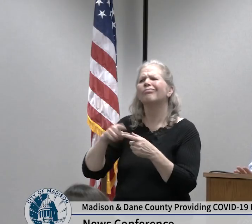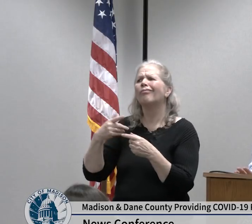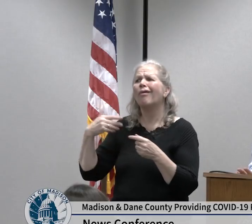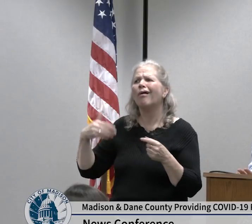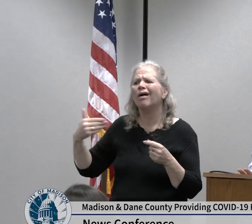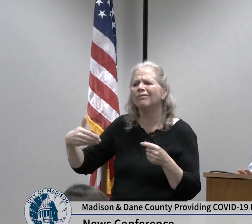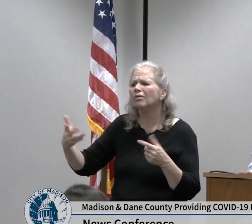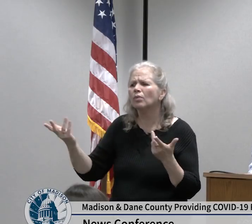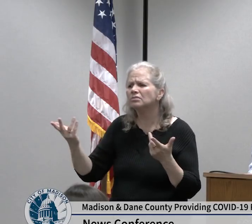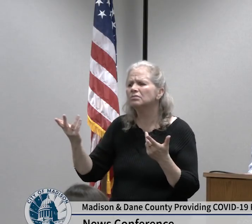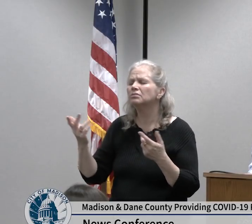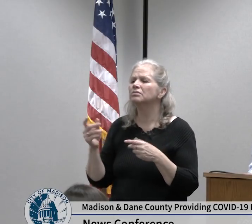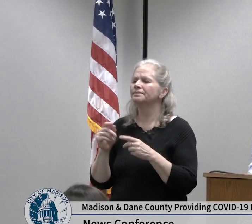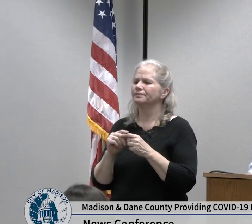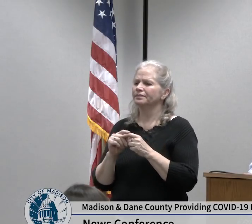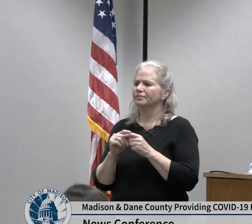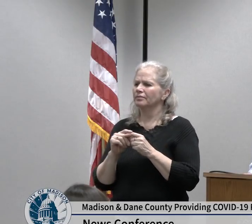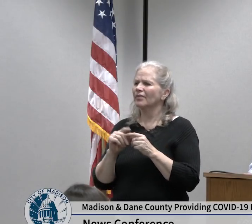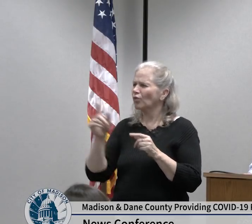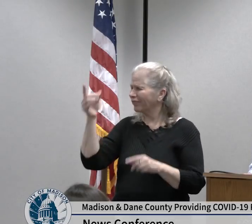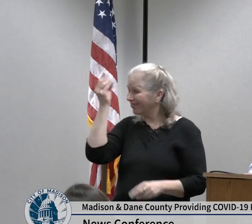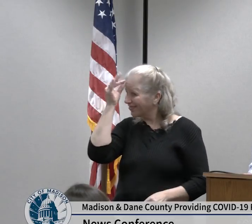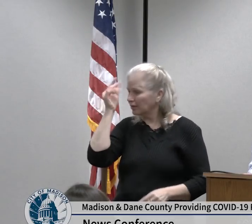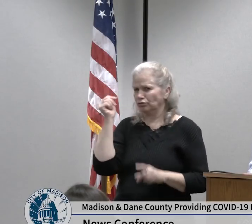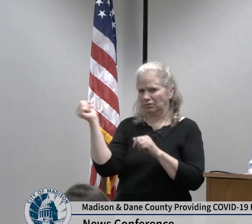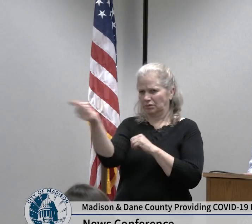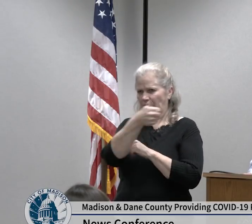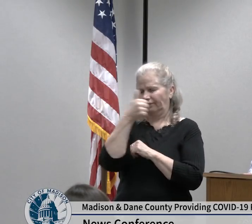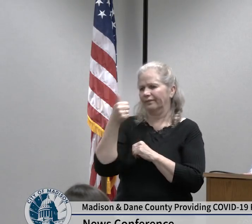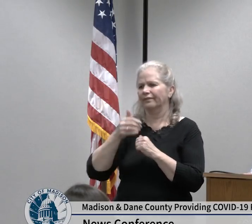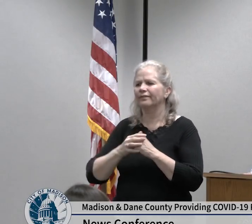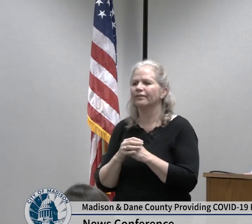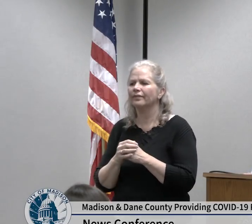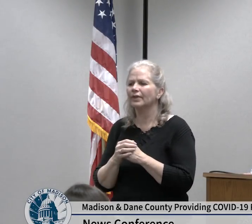think about anyway so instances where you after you sneeze